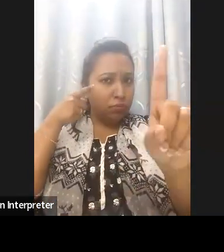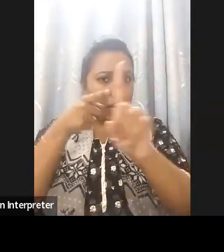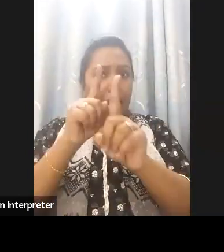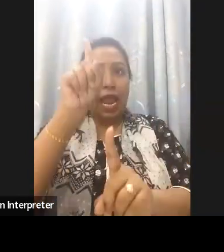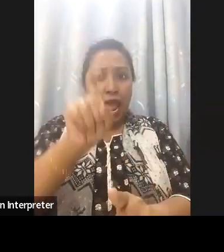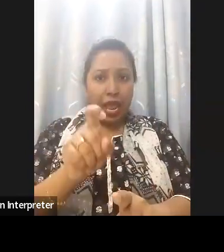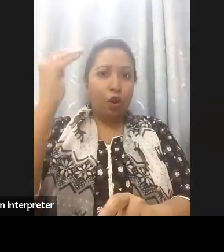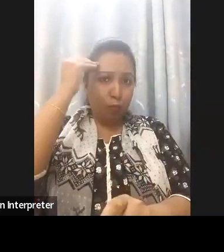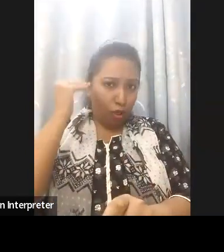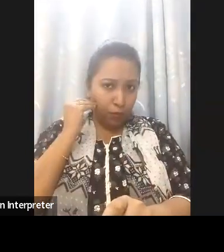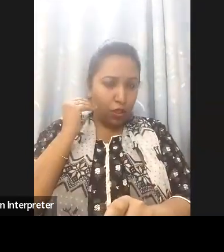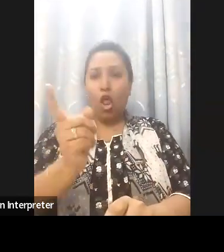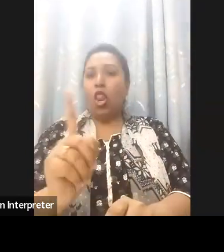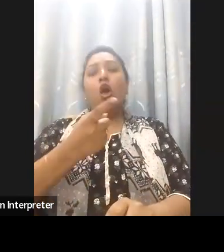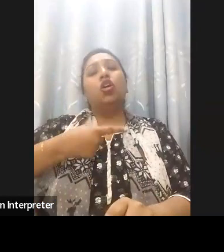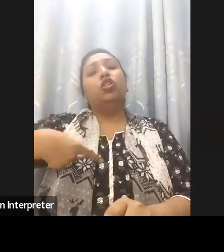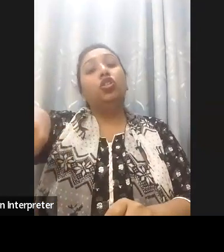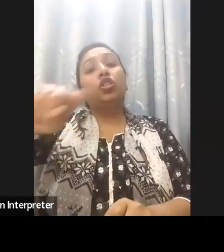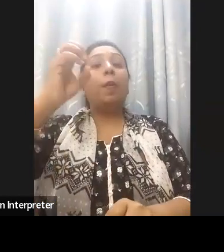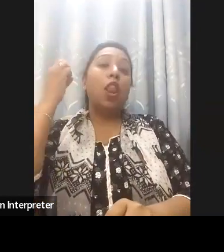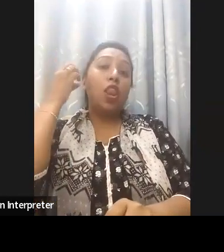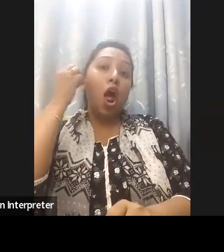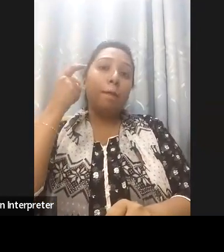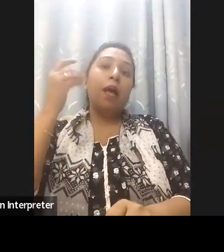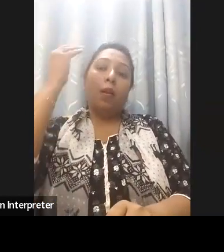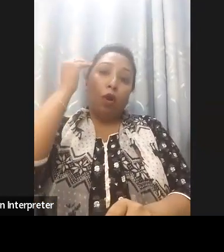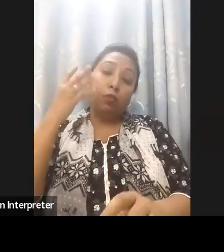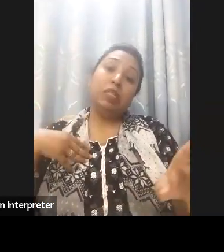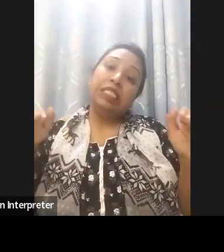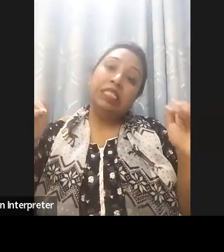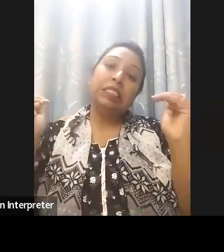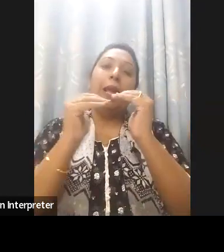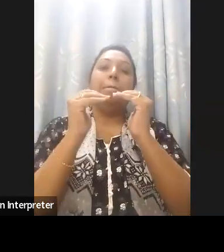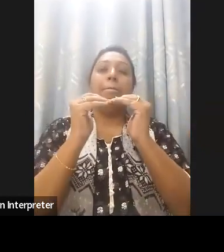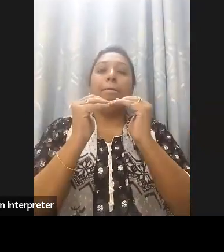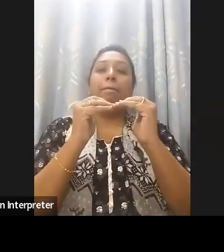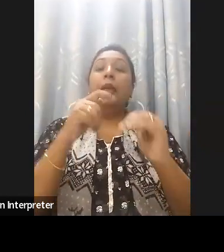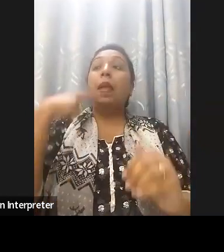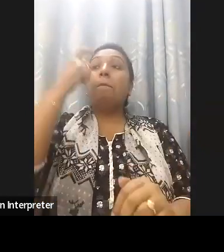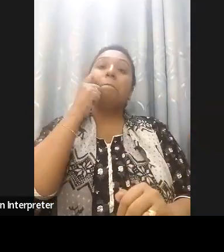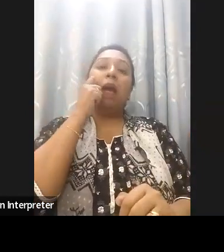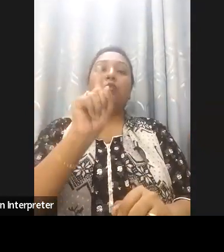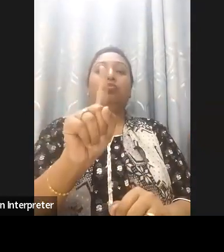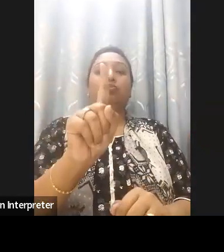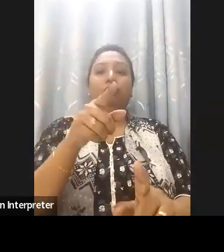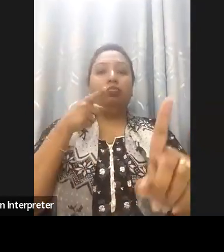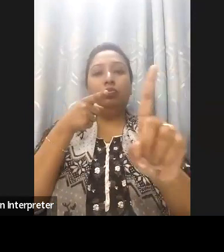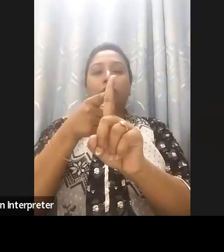because we're getting old because there's persons with disability as we said really that have to